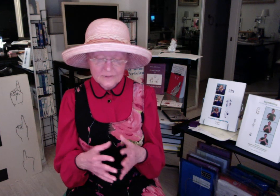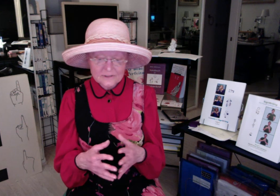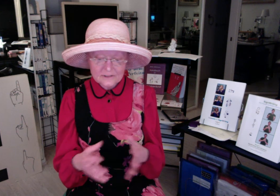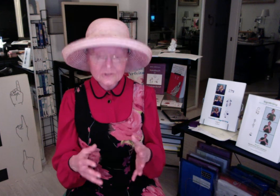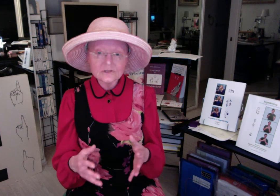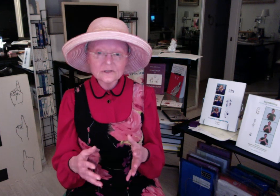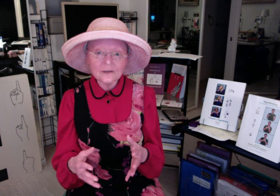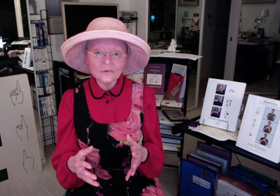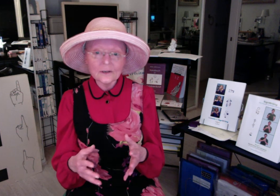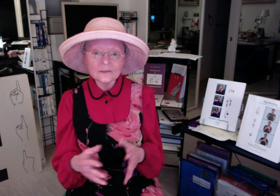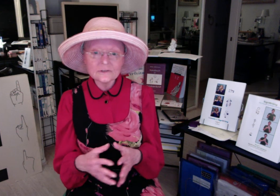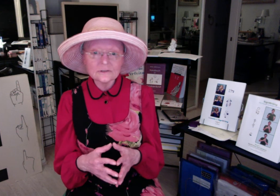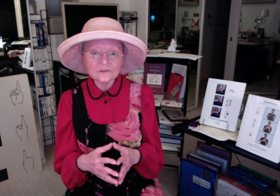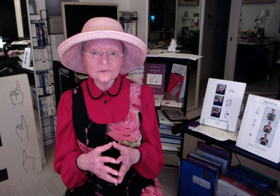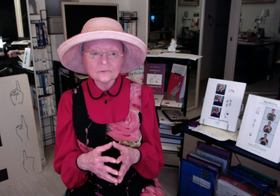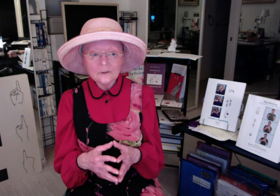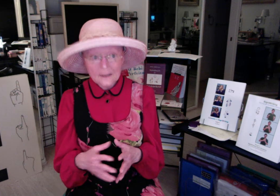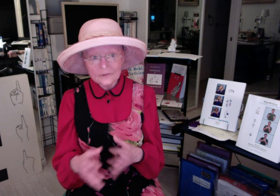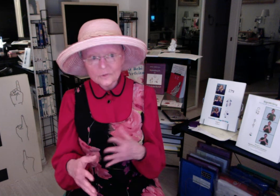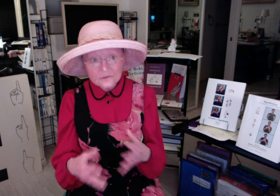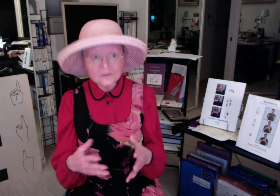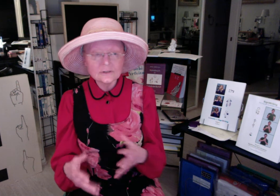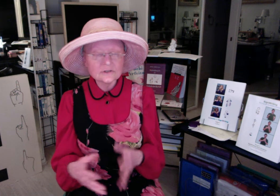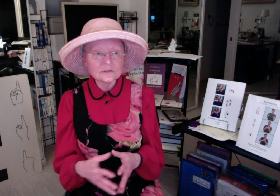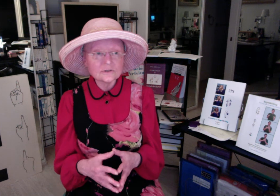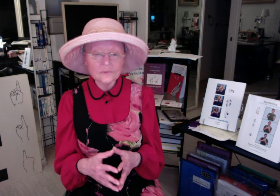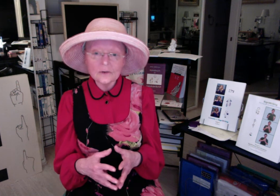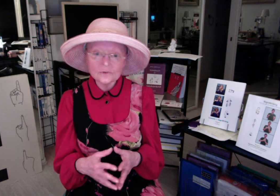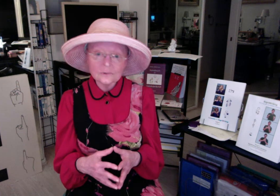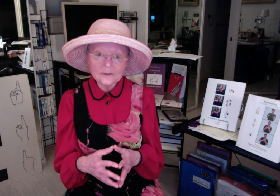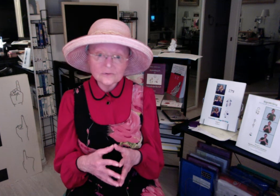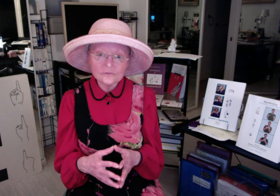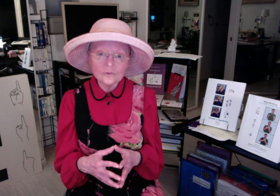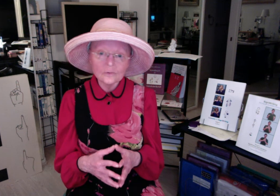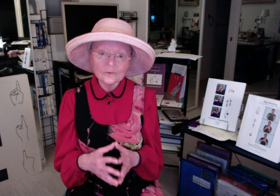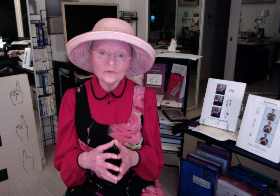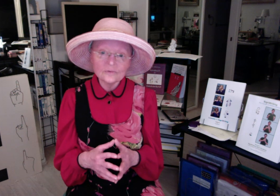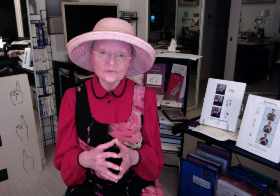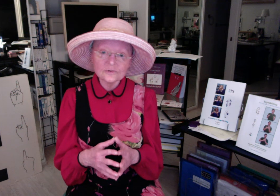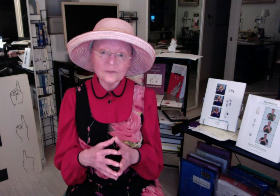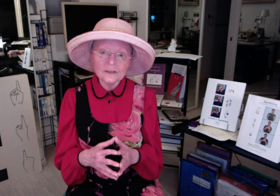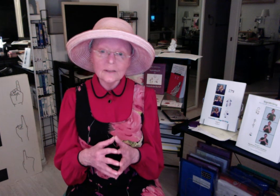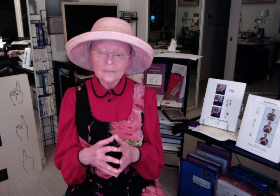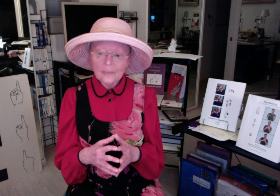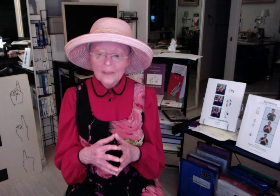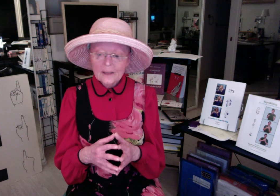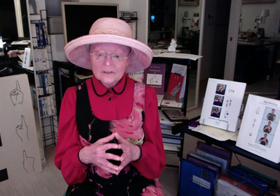teaching SignWriting since and using it since around 2004, when we first met.